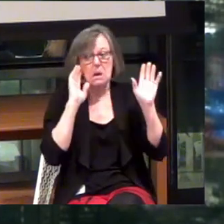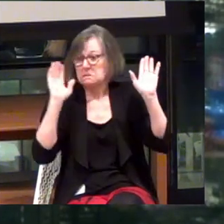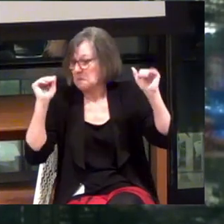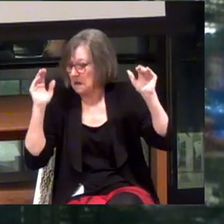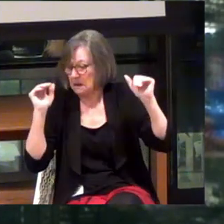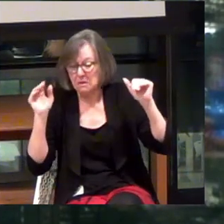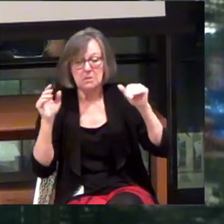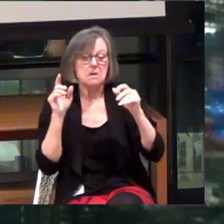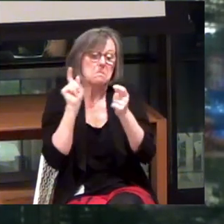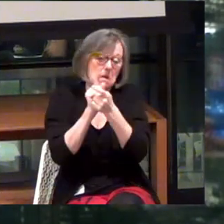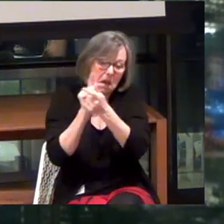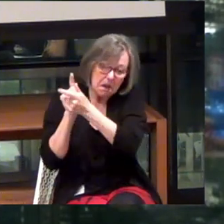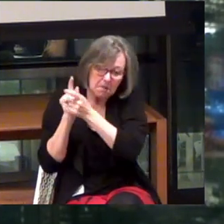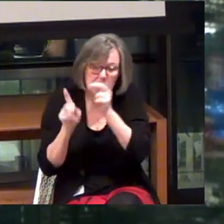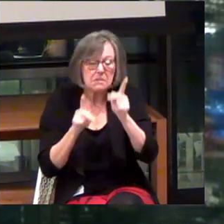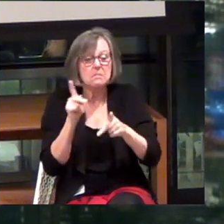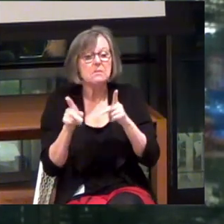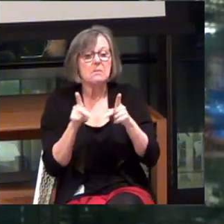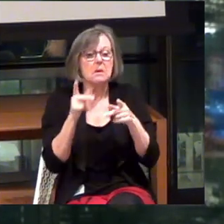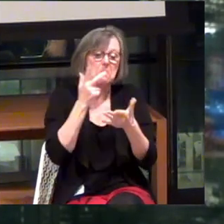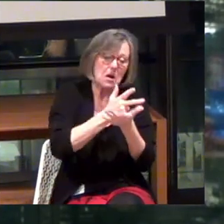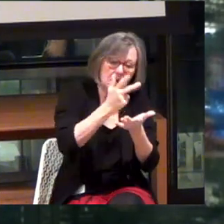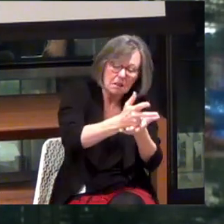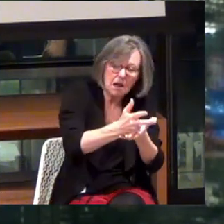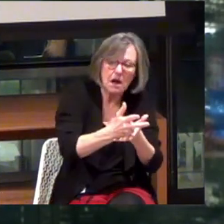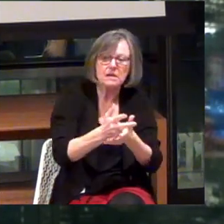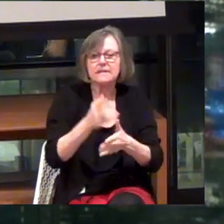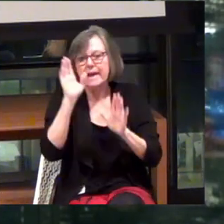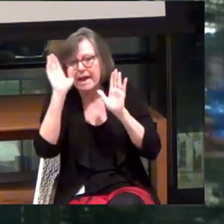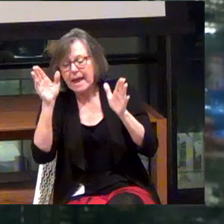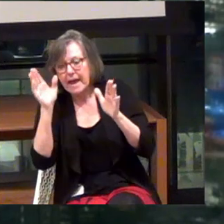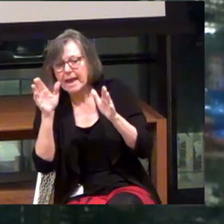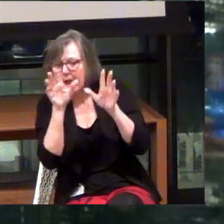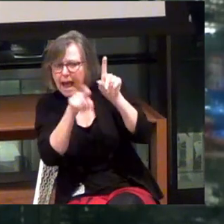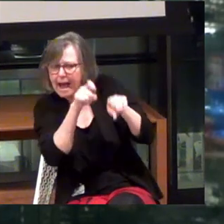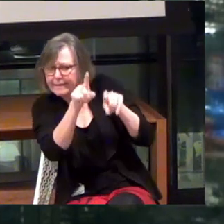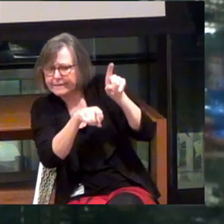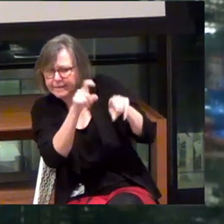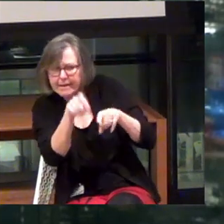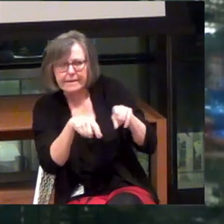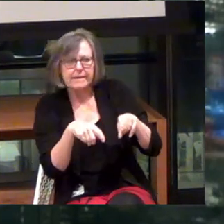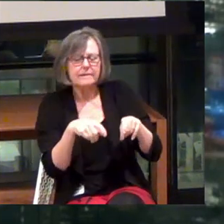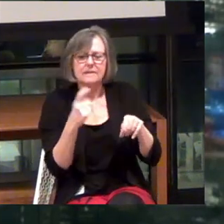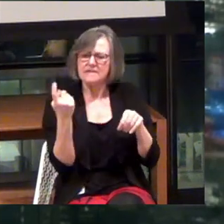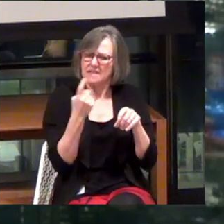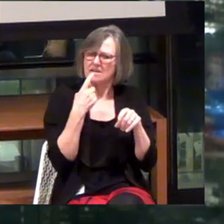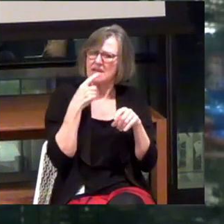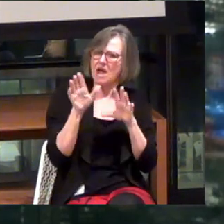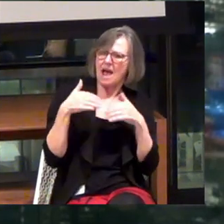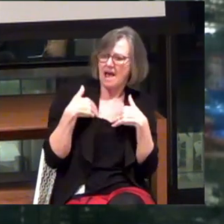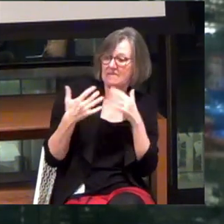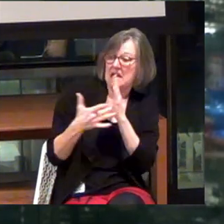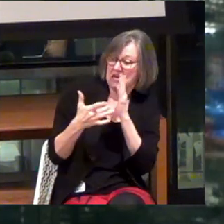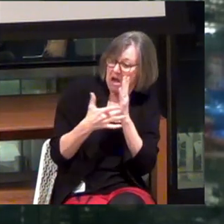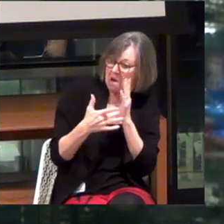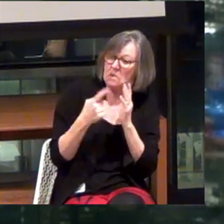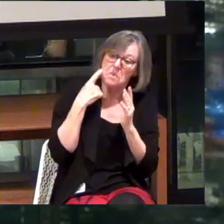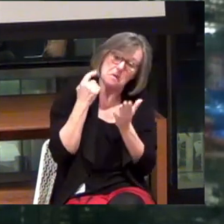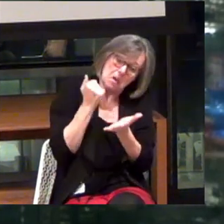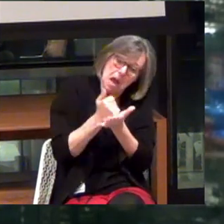We saw people in the parking lot. We said... Let's ask them. We have technology that we think will help people who are blind.